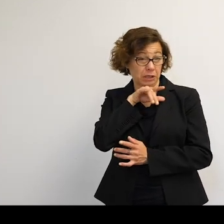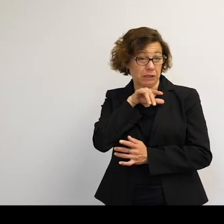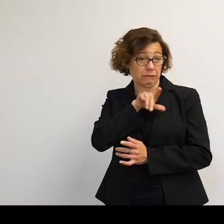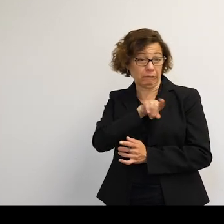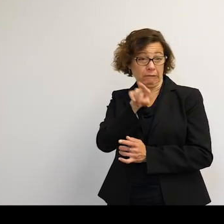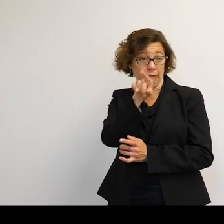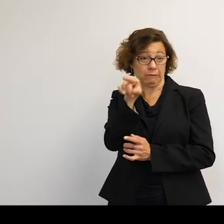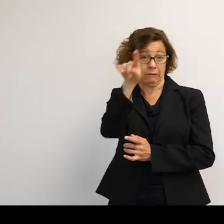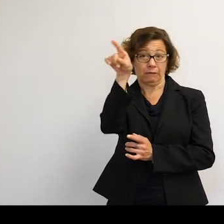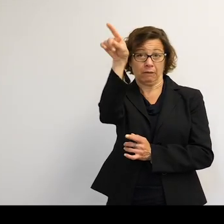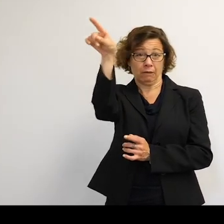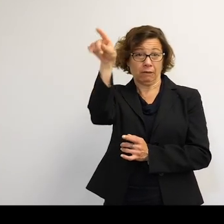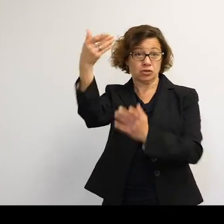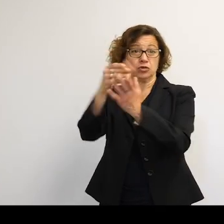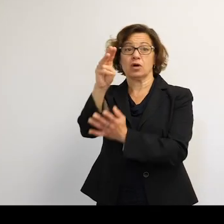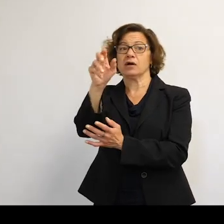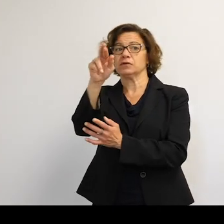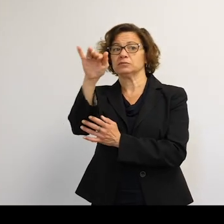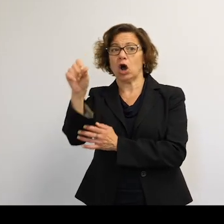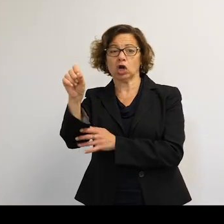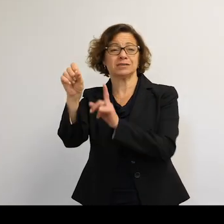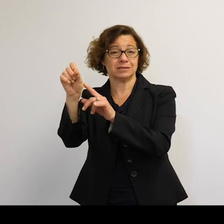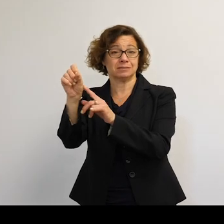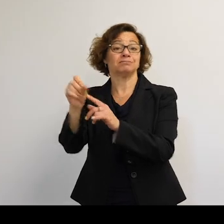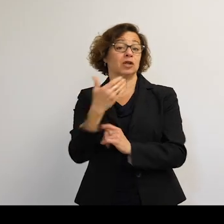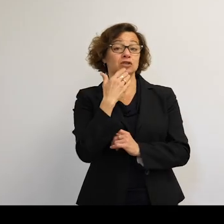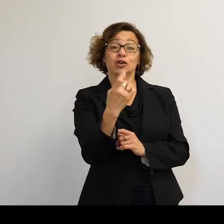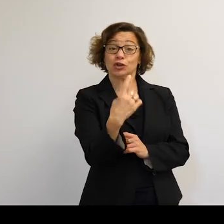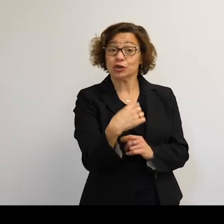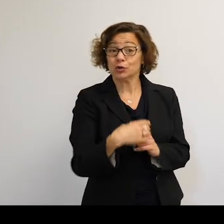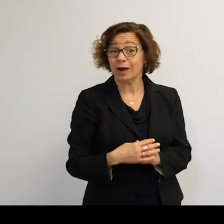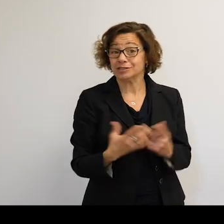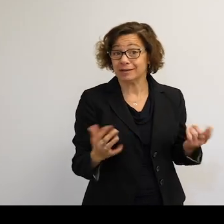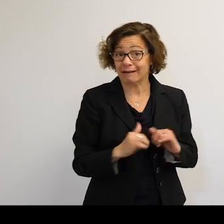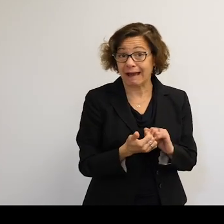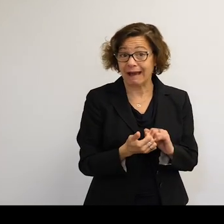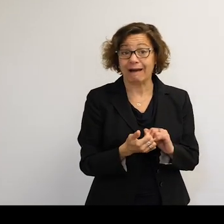So I had that question at lunchtime with the undergraduate students as well. And it's a numbers game again.